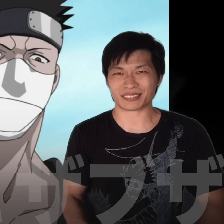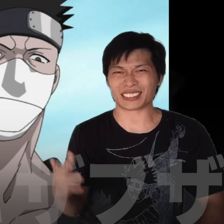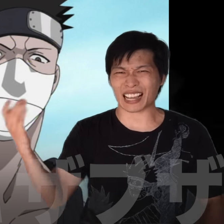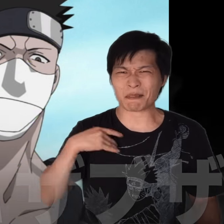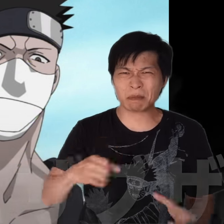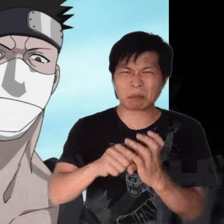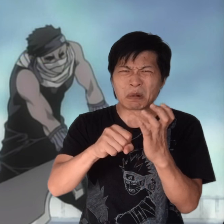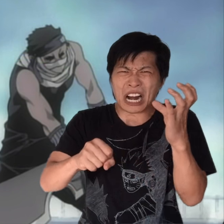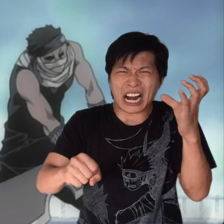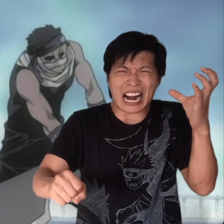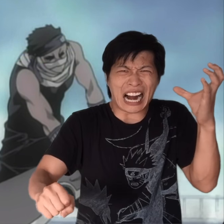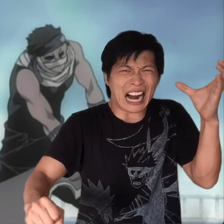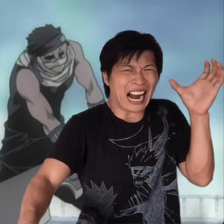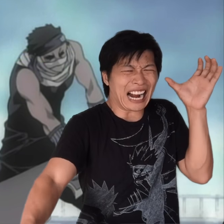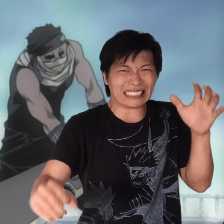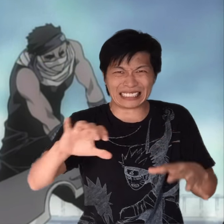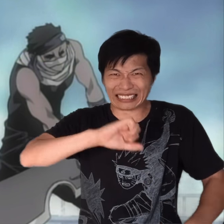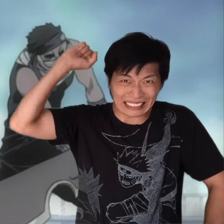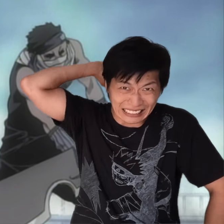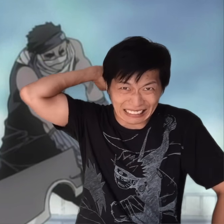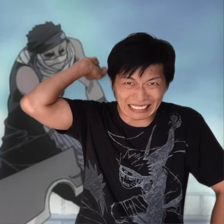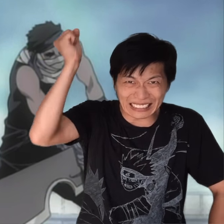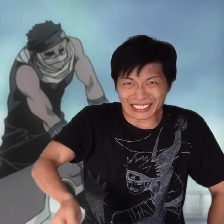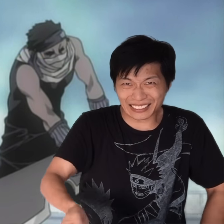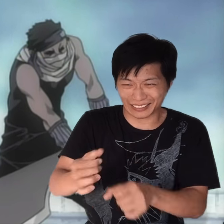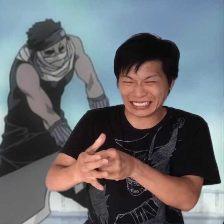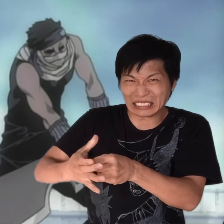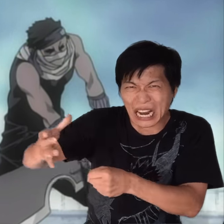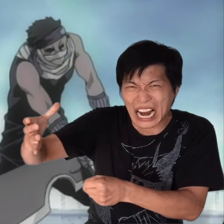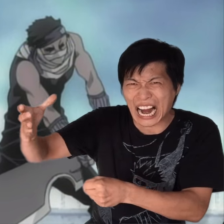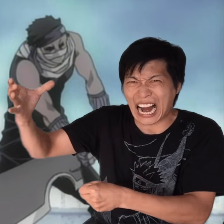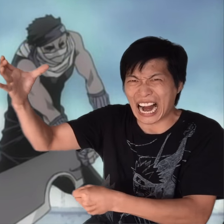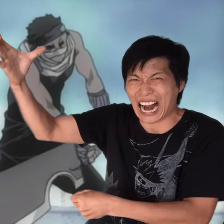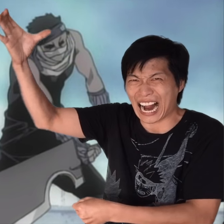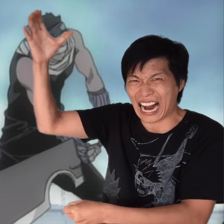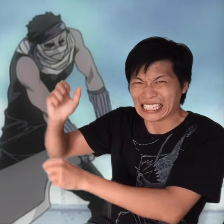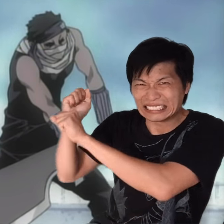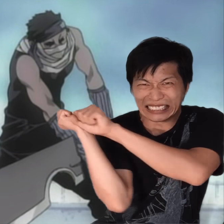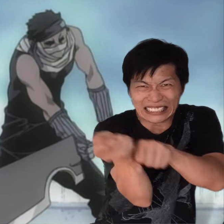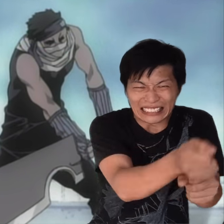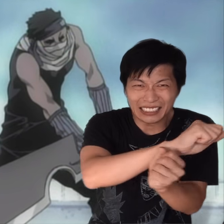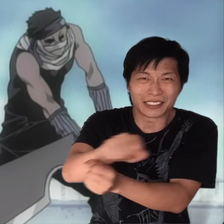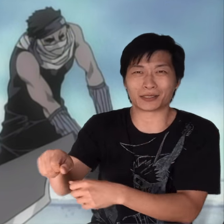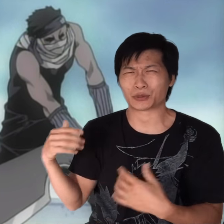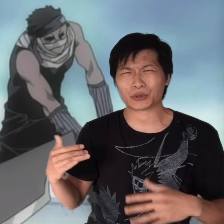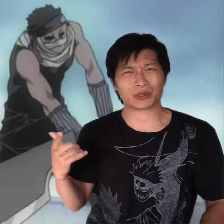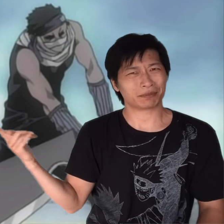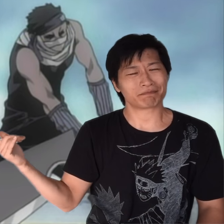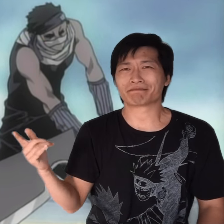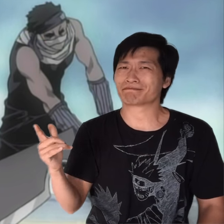He has a massive wide sword used for attacking.